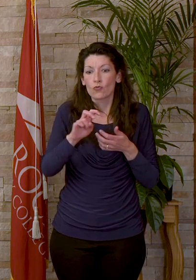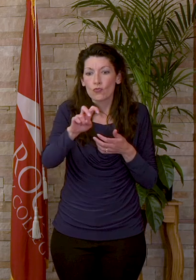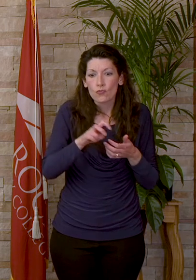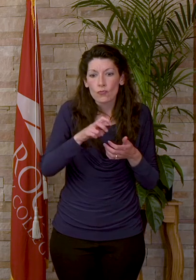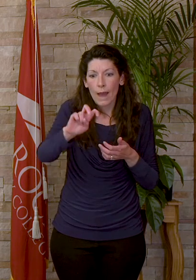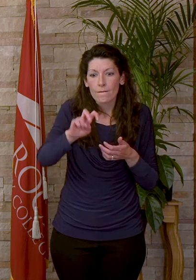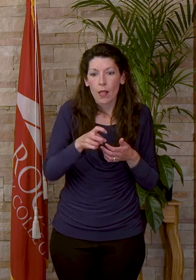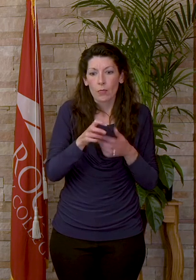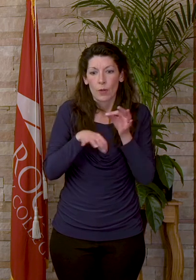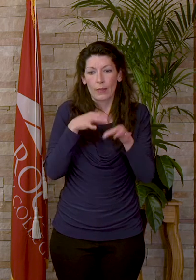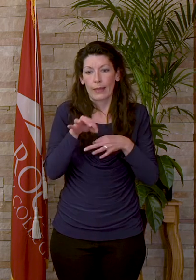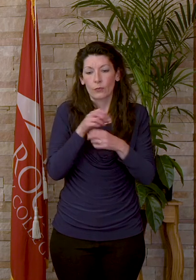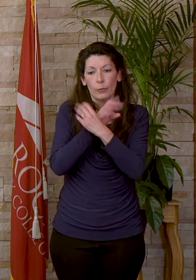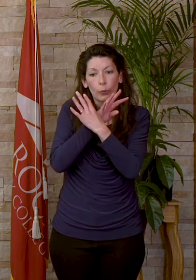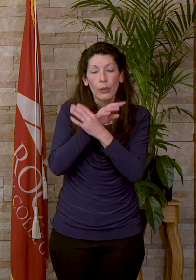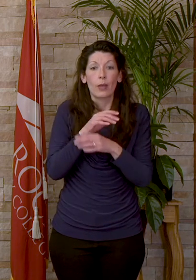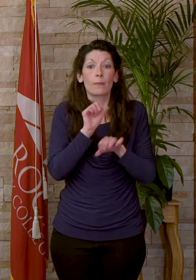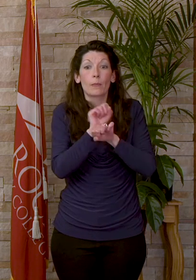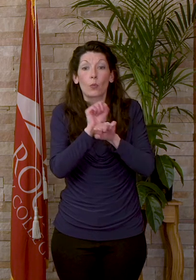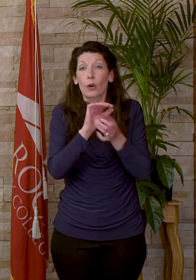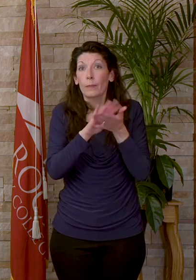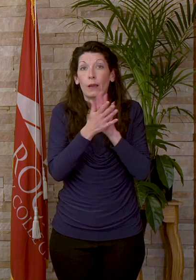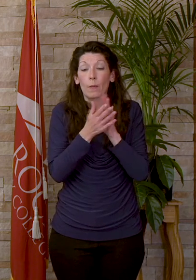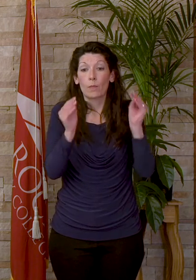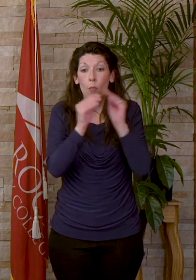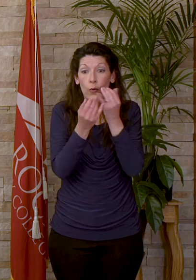by teleconferencing. Work may become more independent, even when working in teams.